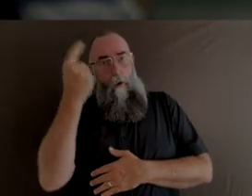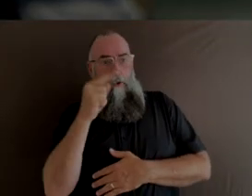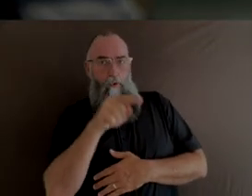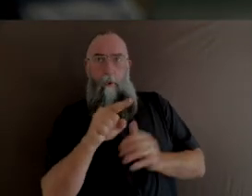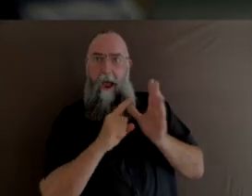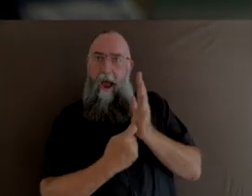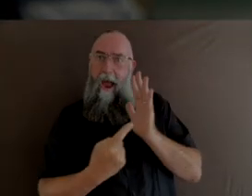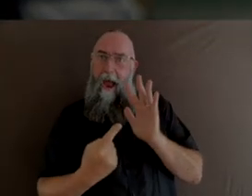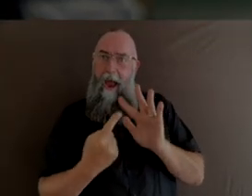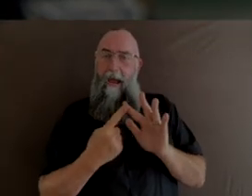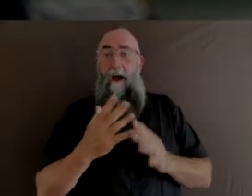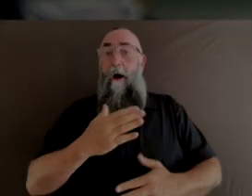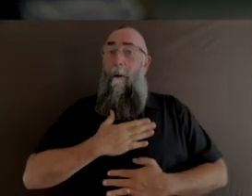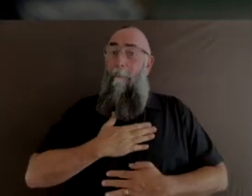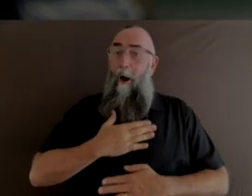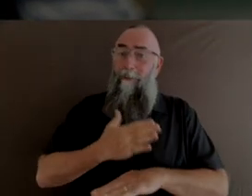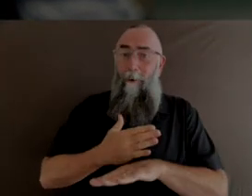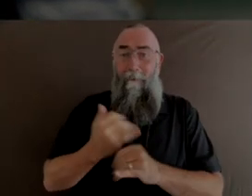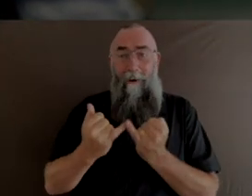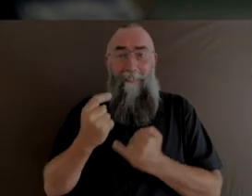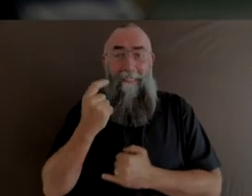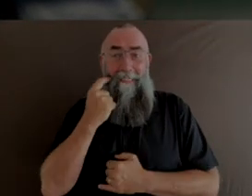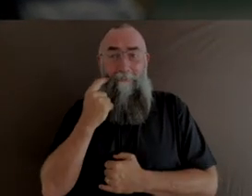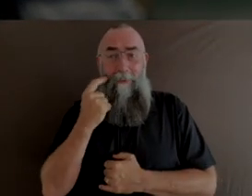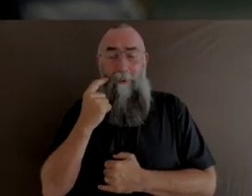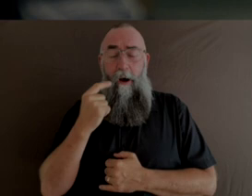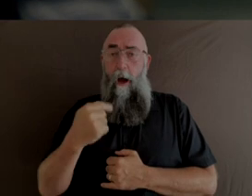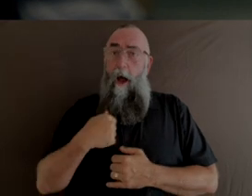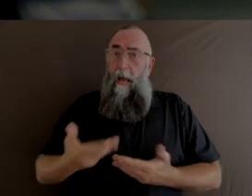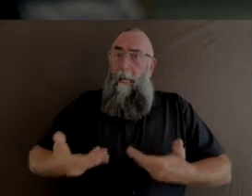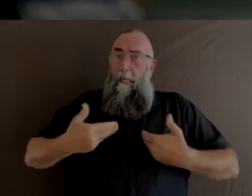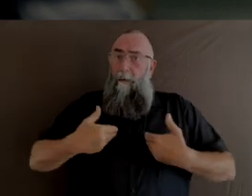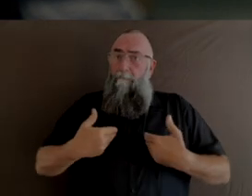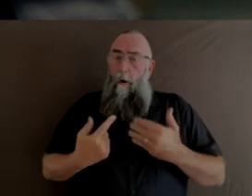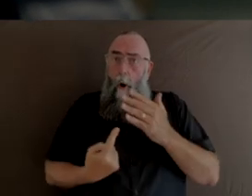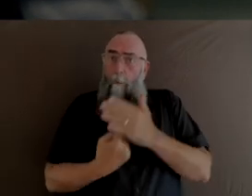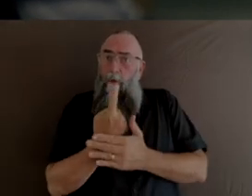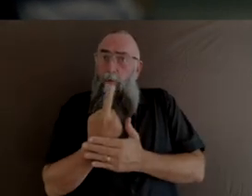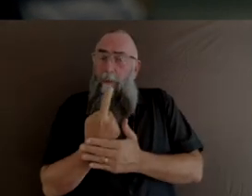My job is really simple when I'm given an opportunity to create the appropriate environment,